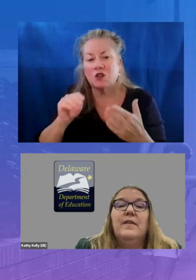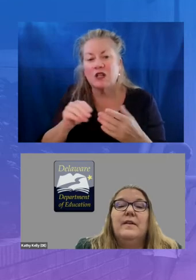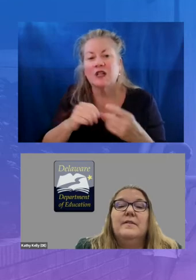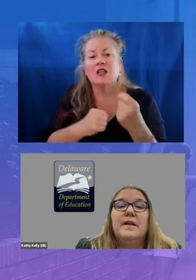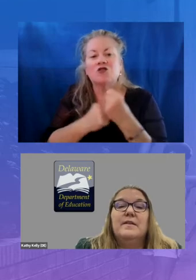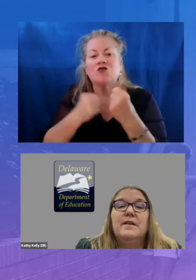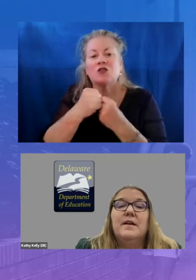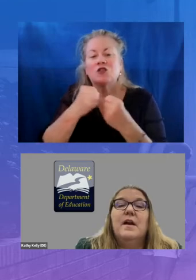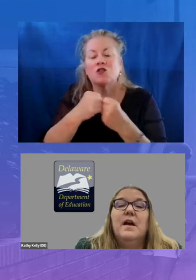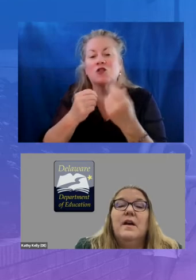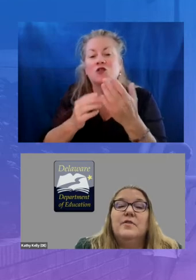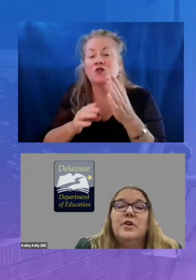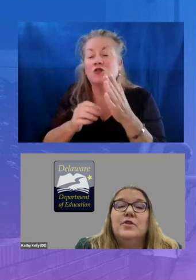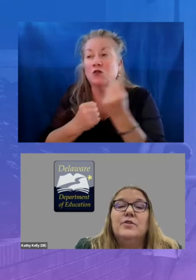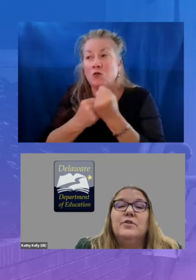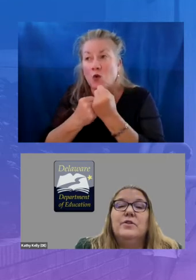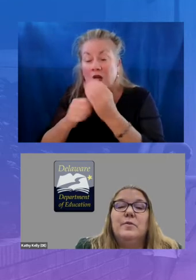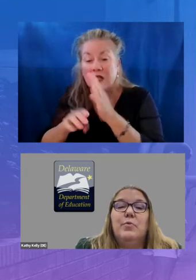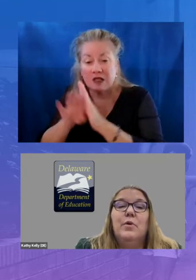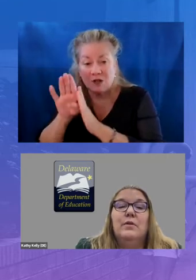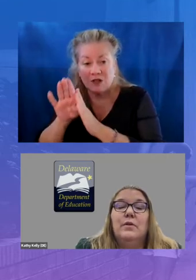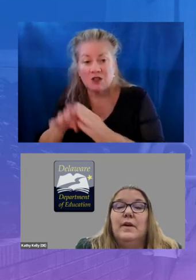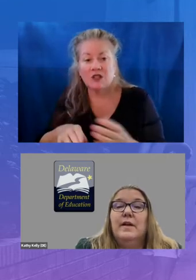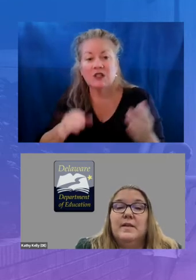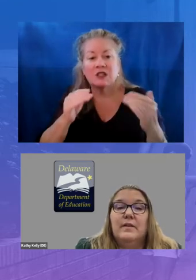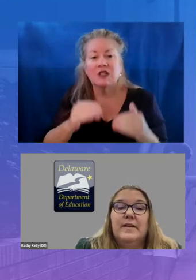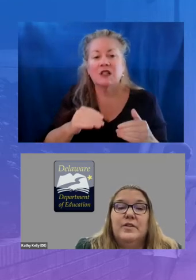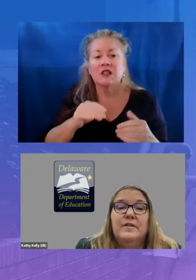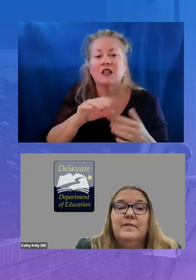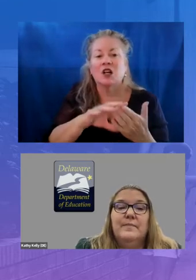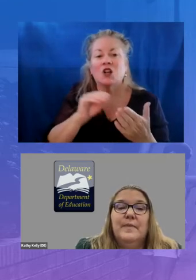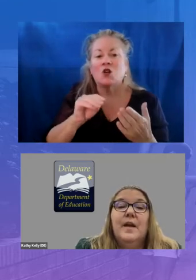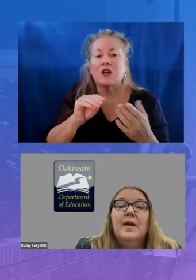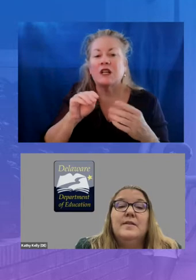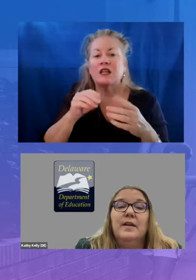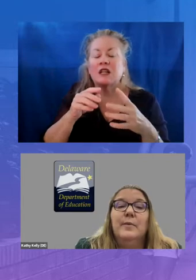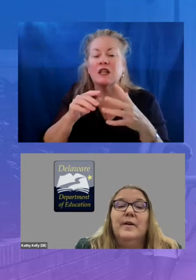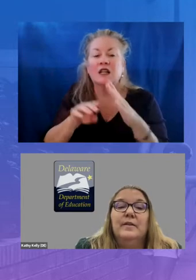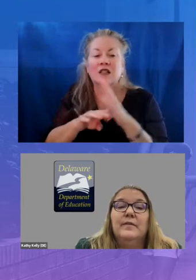the necessity of structures to support learning acceleration delaware delivers